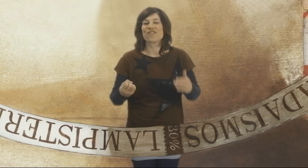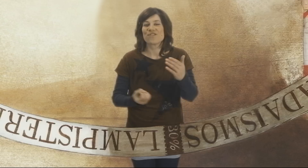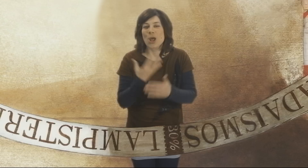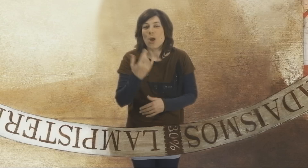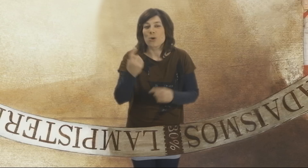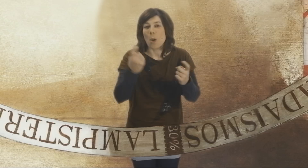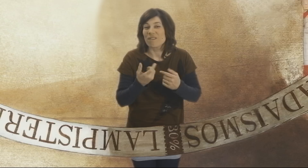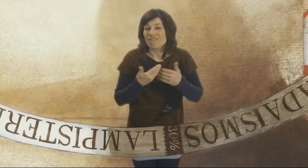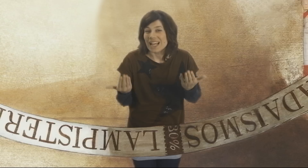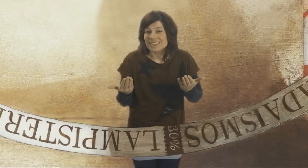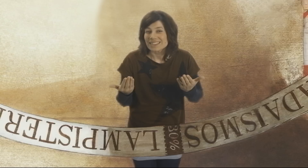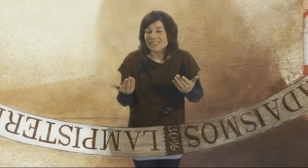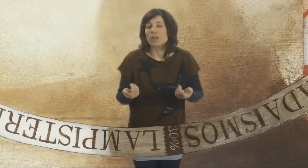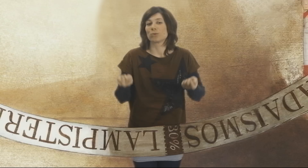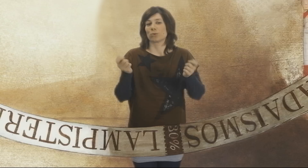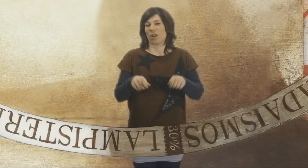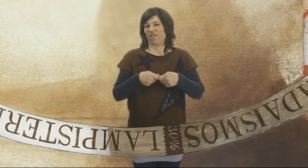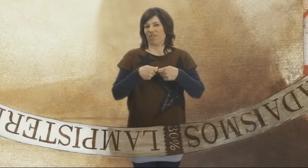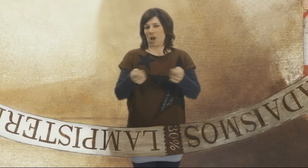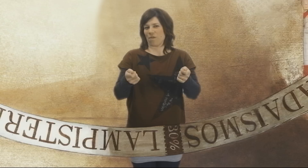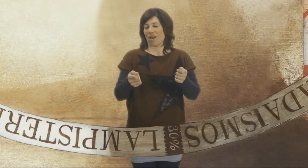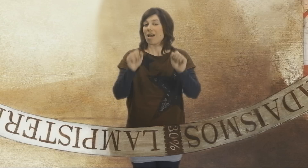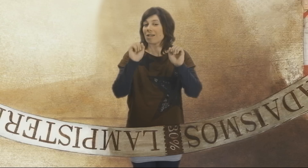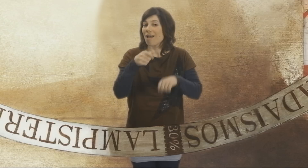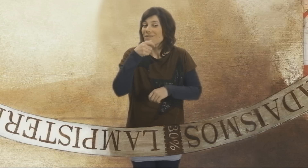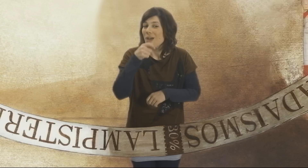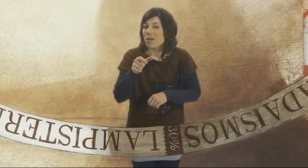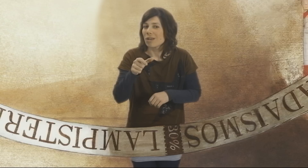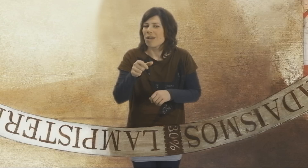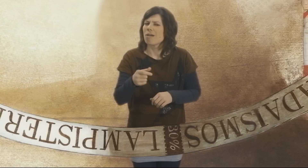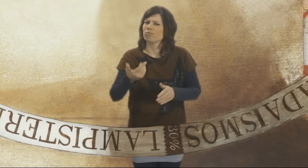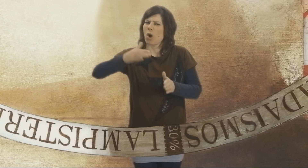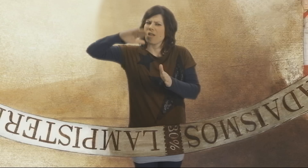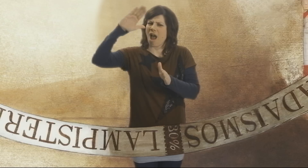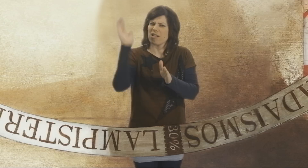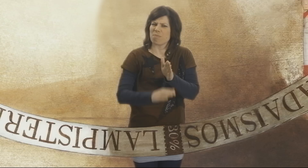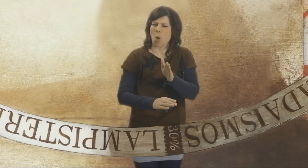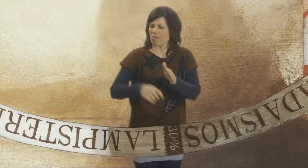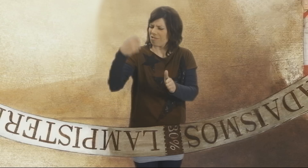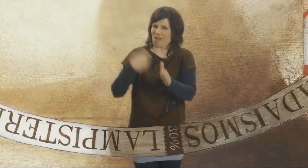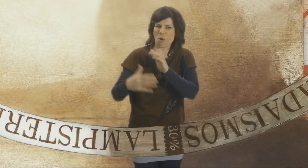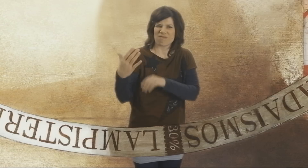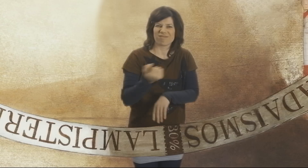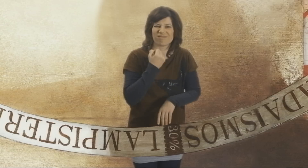In spring, words can be bought at a discount.